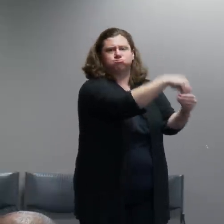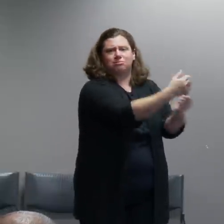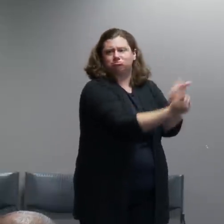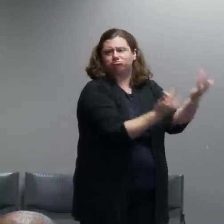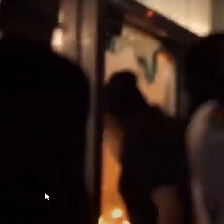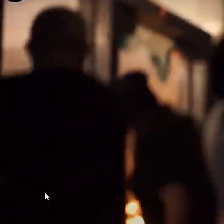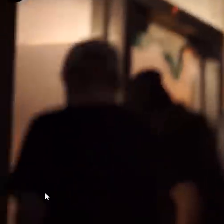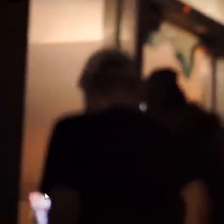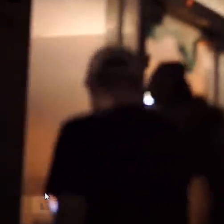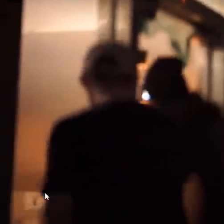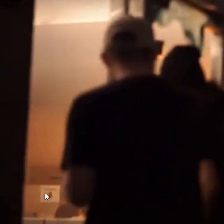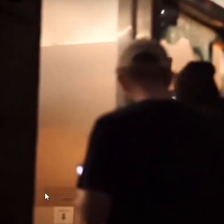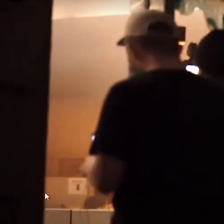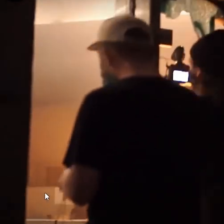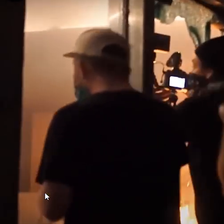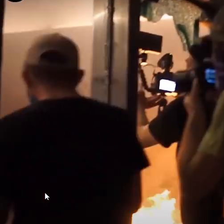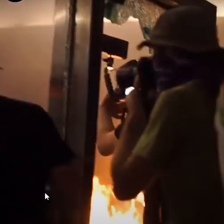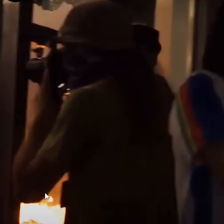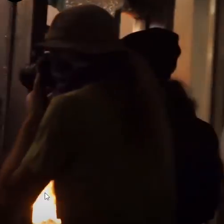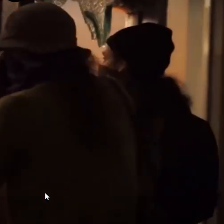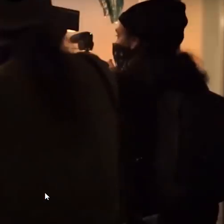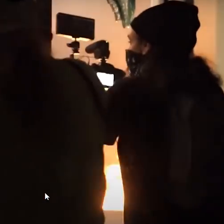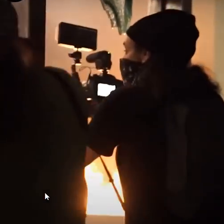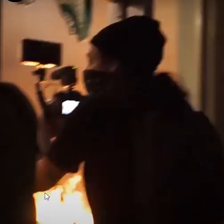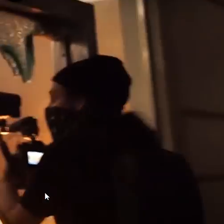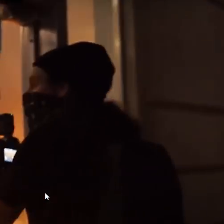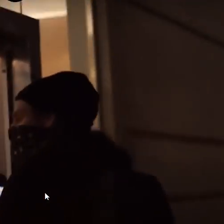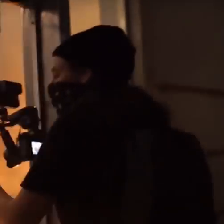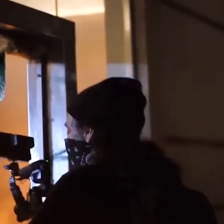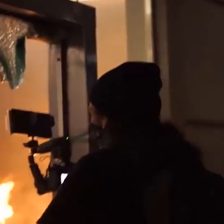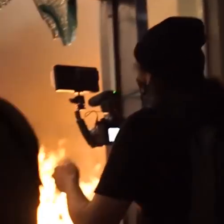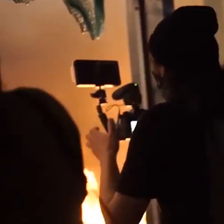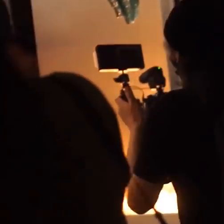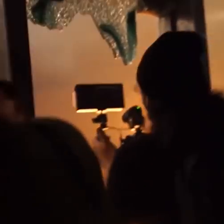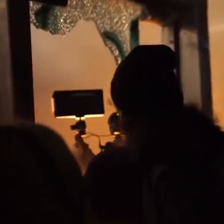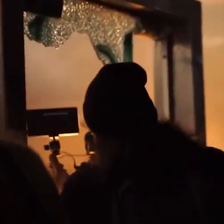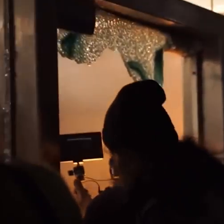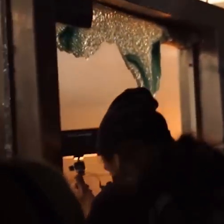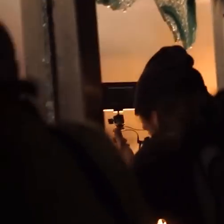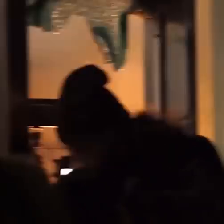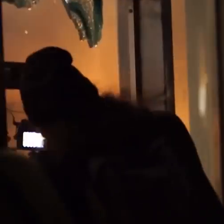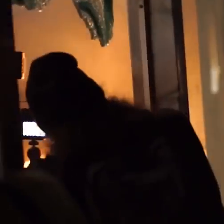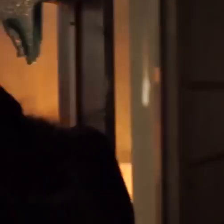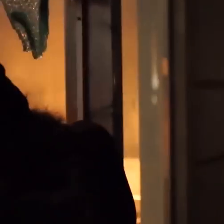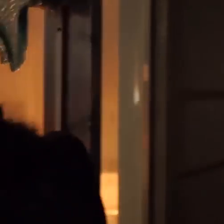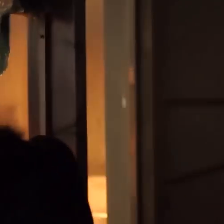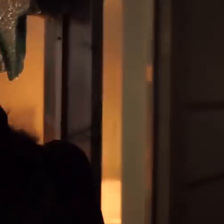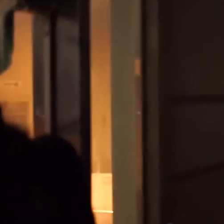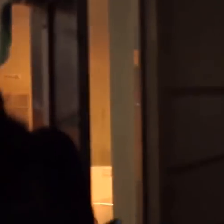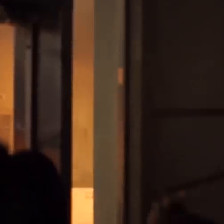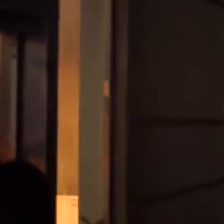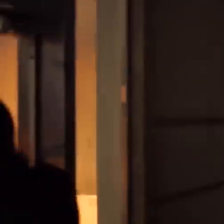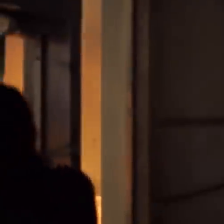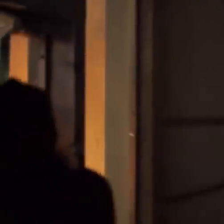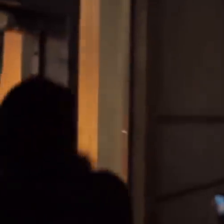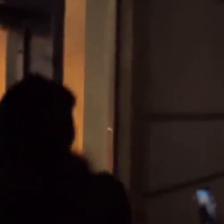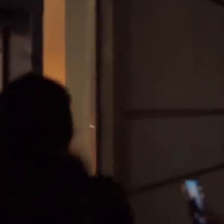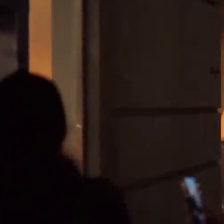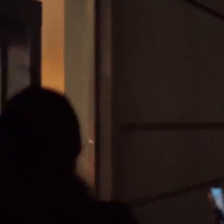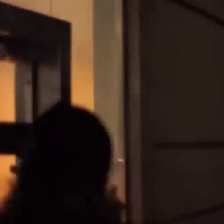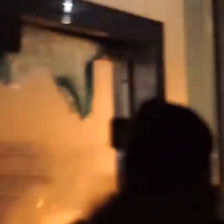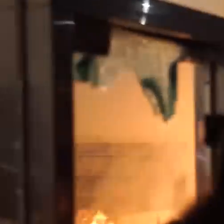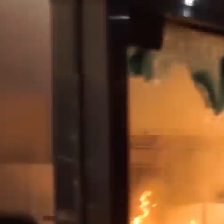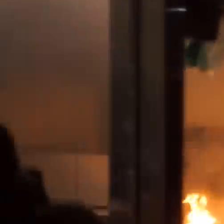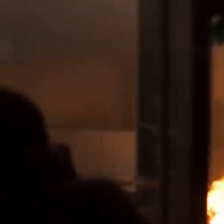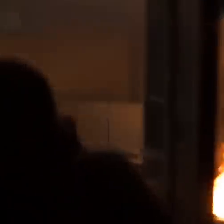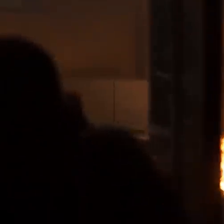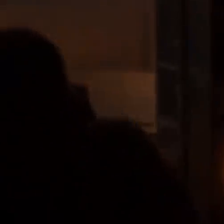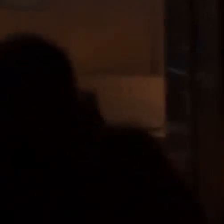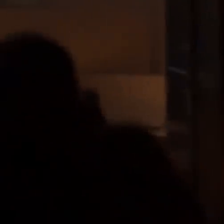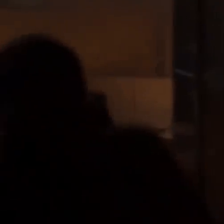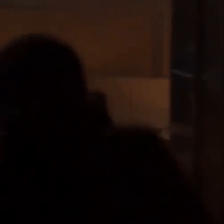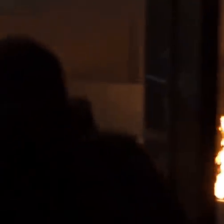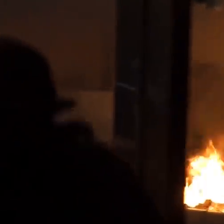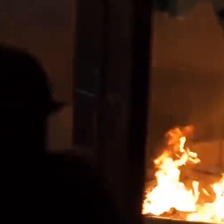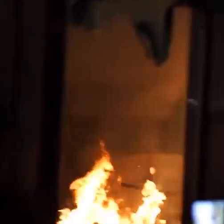There's a fire inside the building.